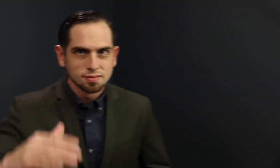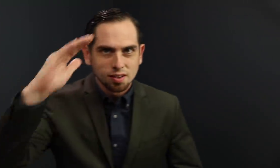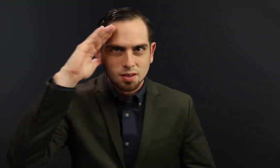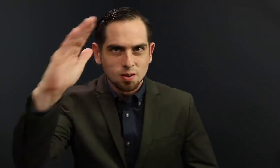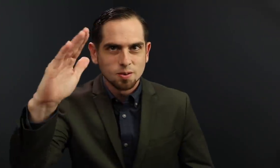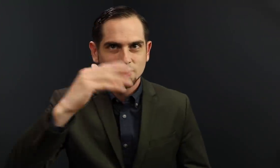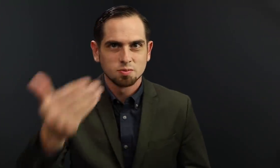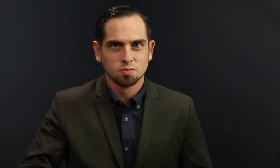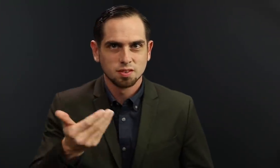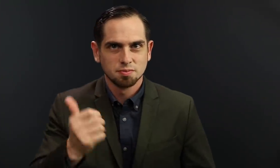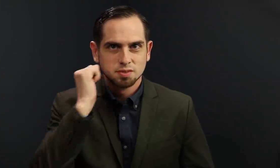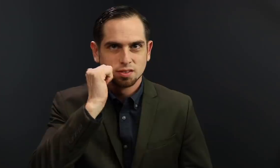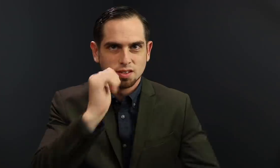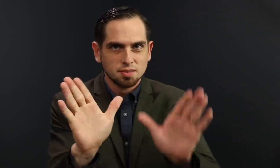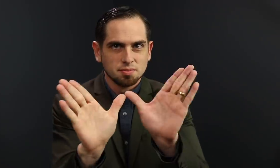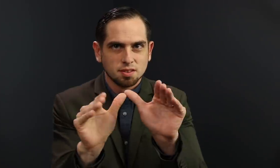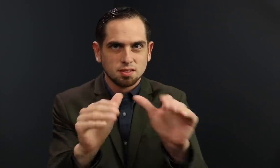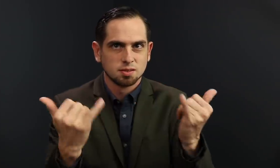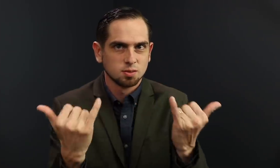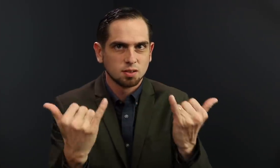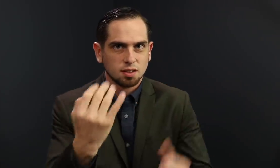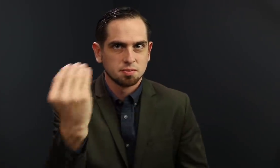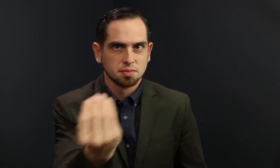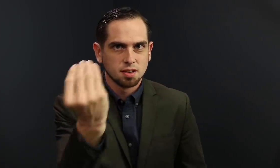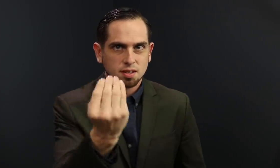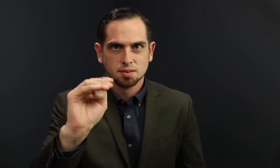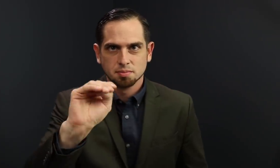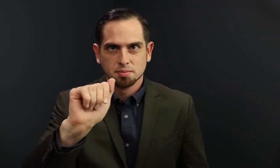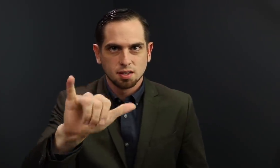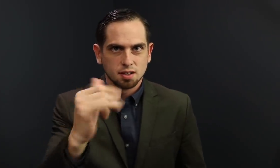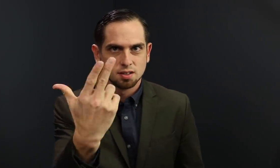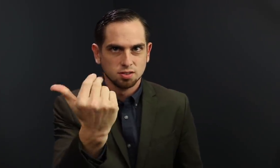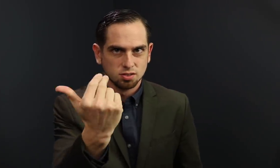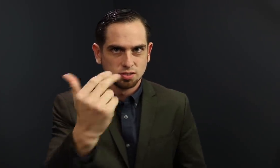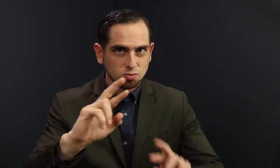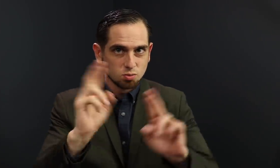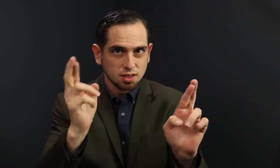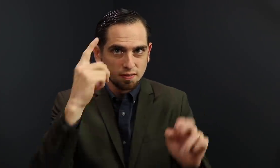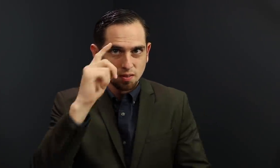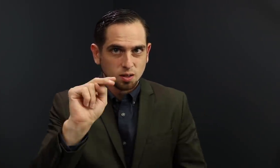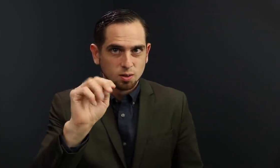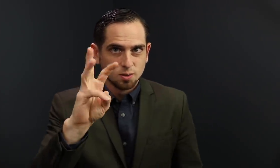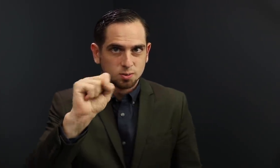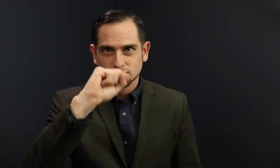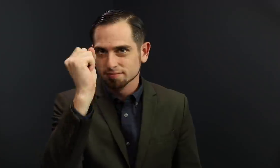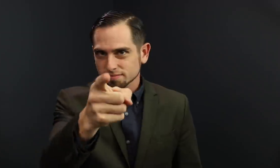Hello, welcome to the Daily Moth. It is Monday, May 13. Ready for the news?